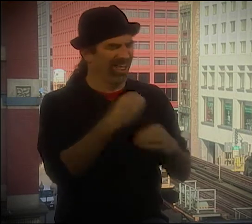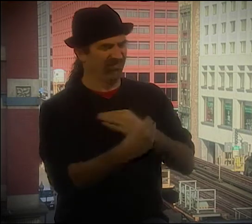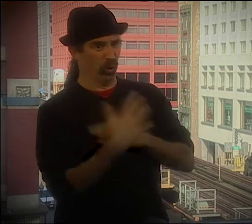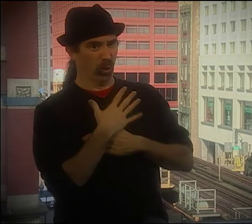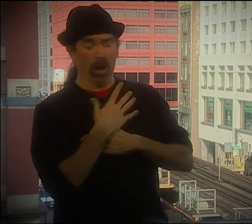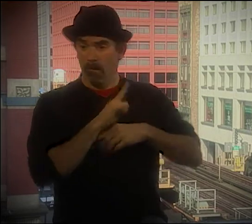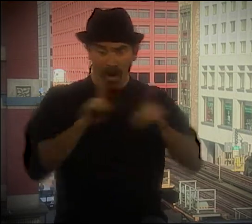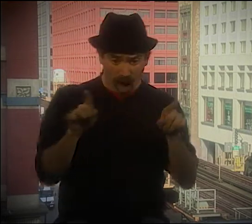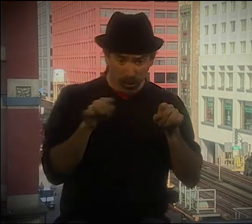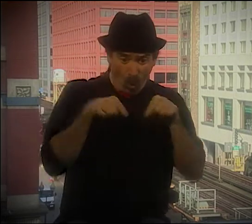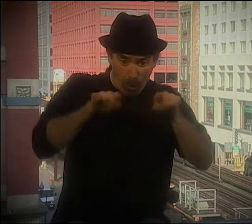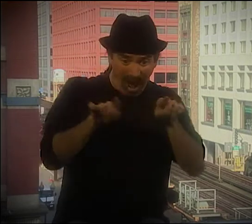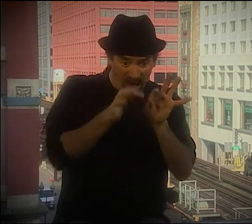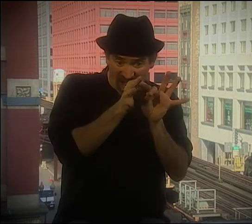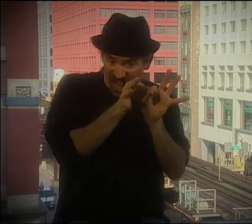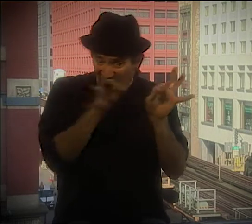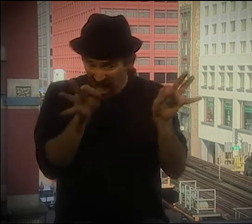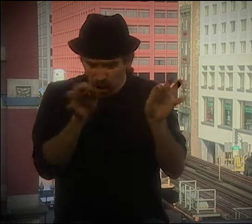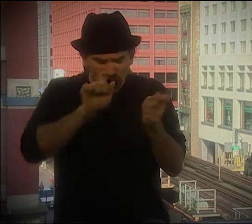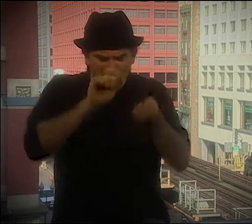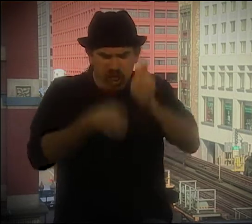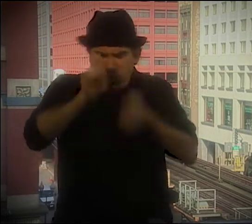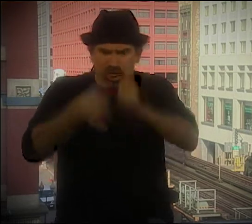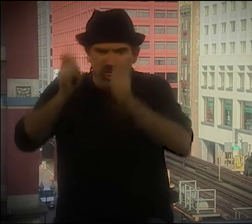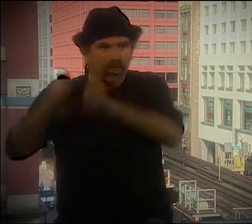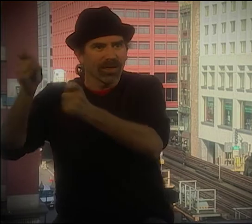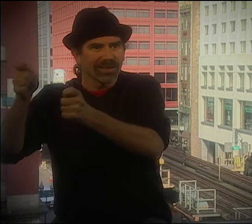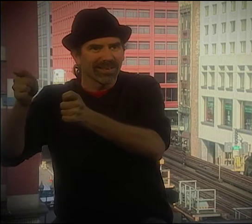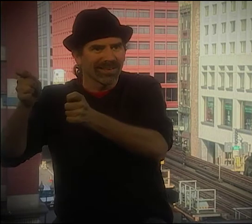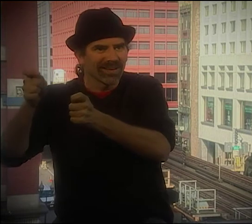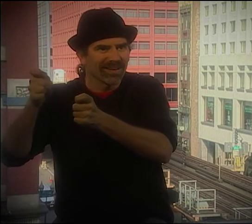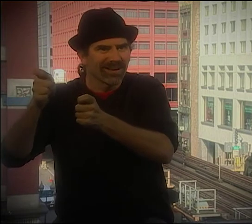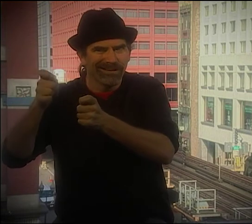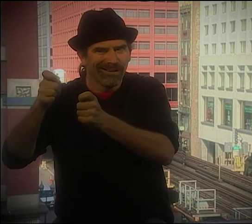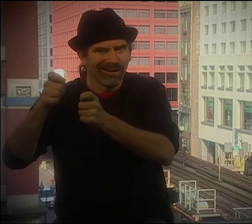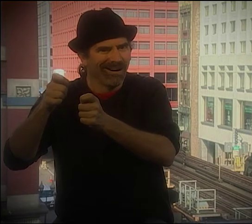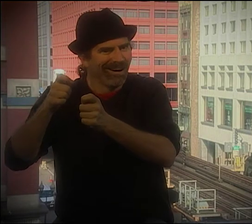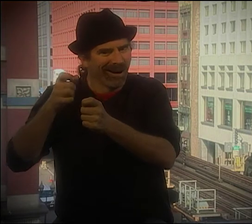BUT IT WAS STILL FOLLOWING WHAT THE EAR SAID, AND IT WAS A STRONG INFLUENCE.